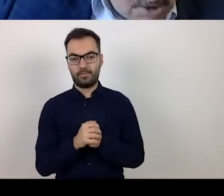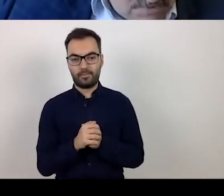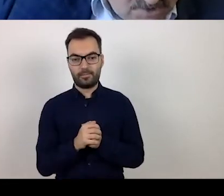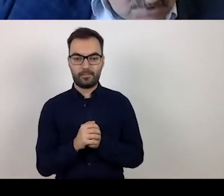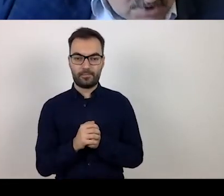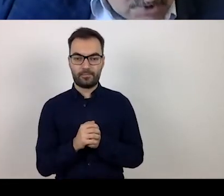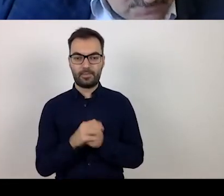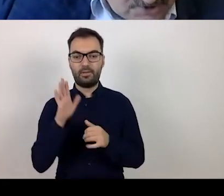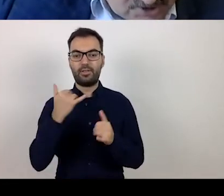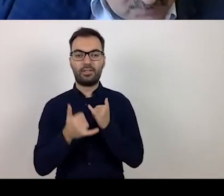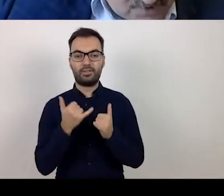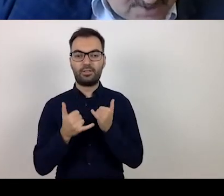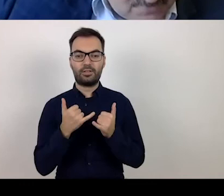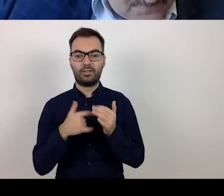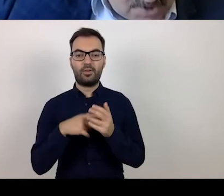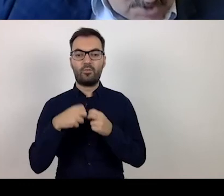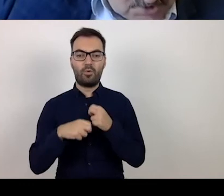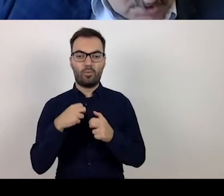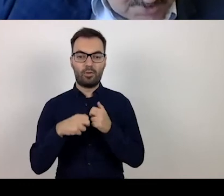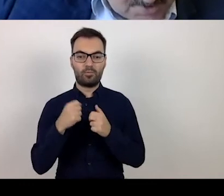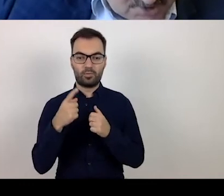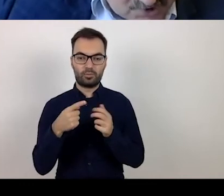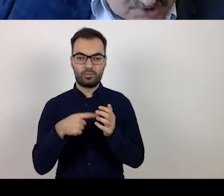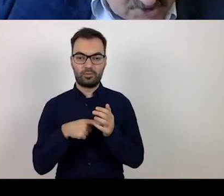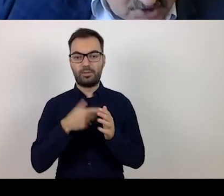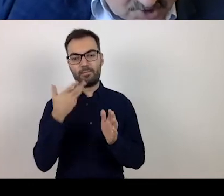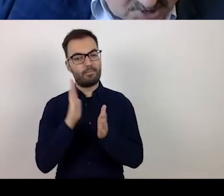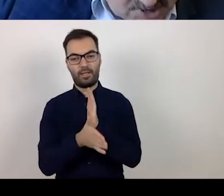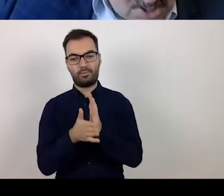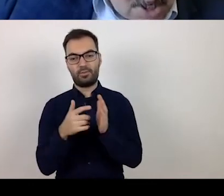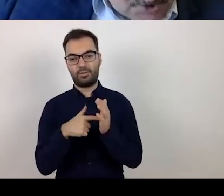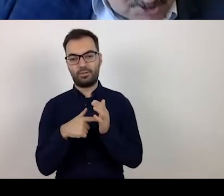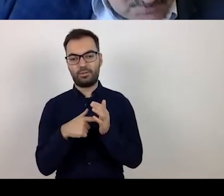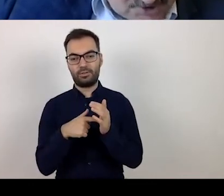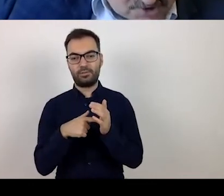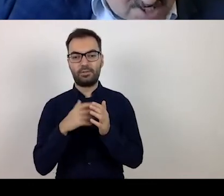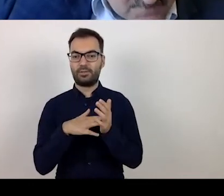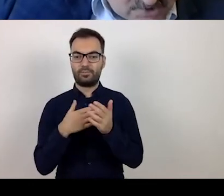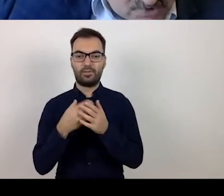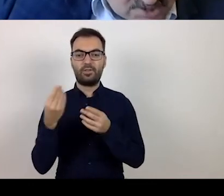Despite these problems related to, for example,